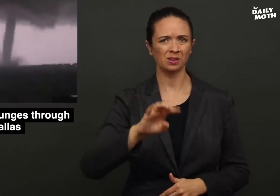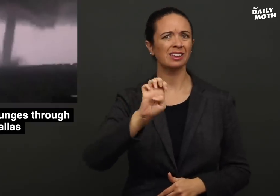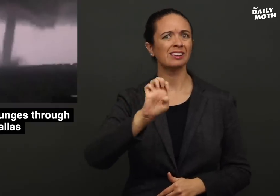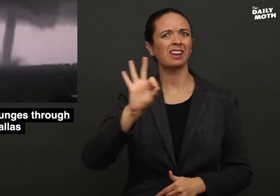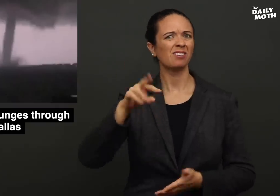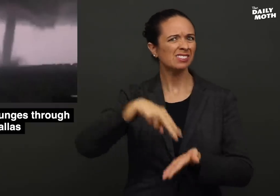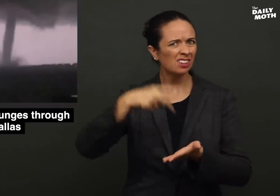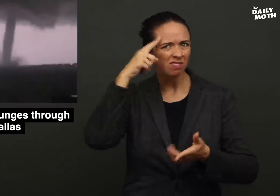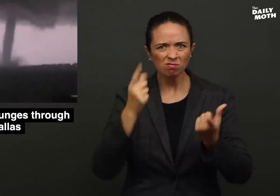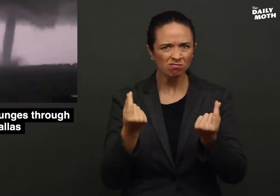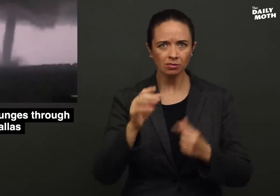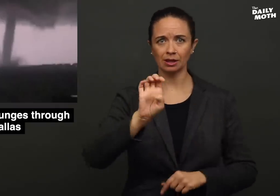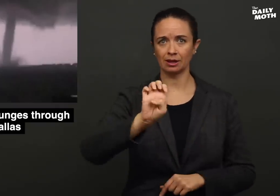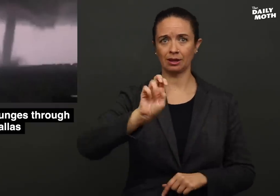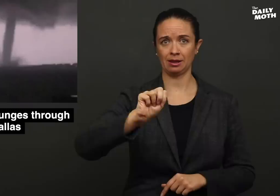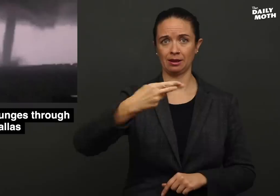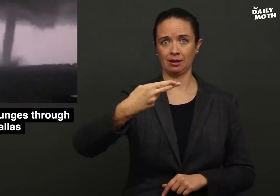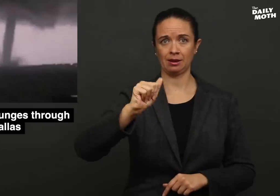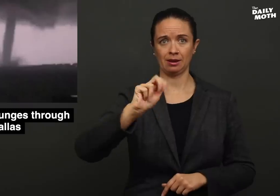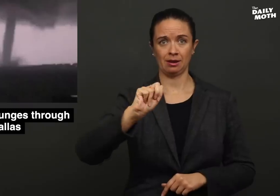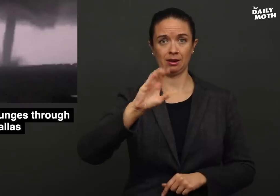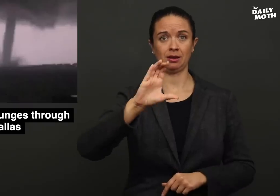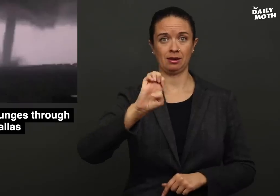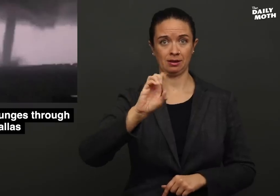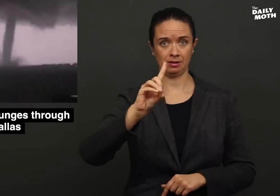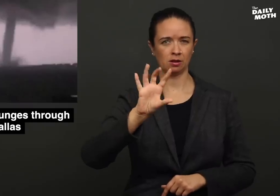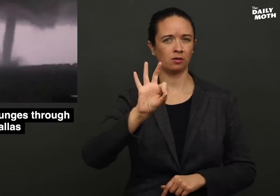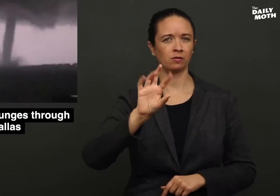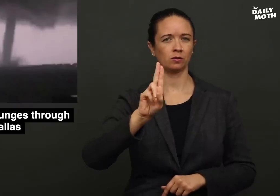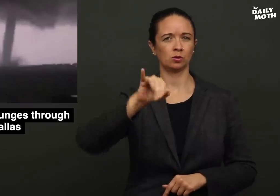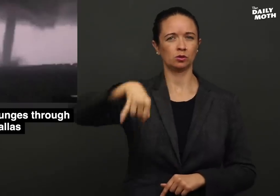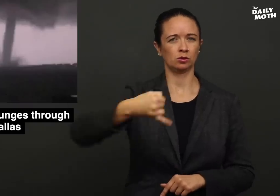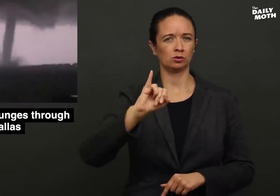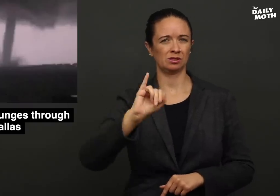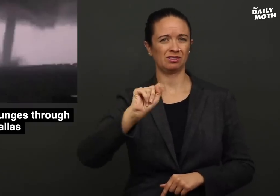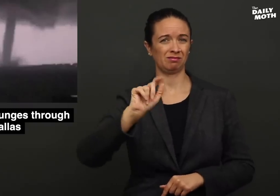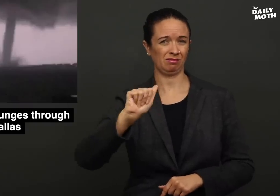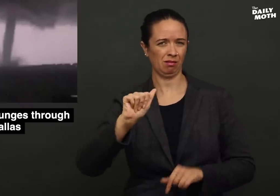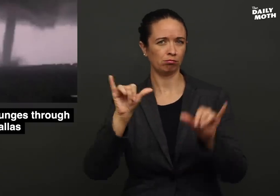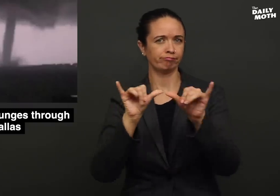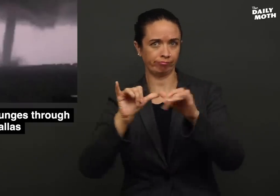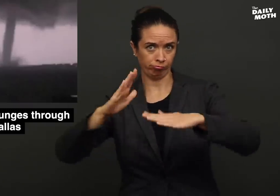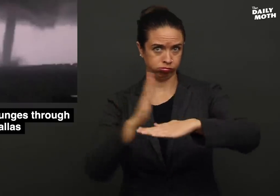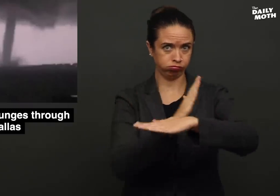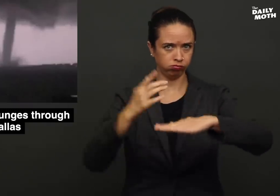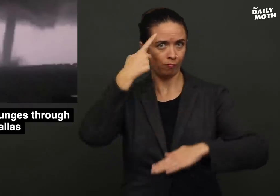EF stands for Enhanced Fujita scale which is a measurement